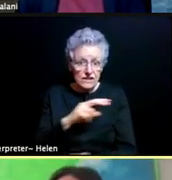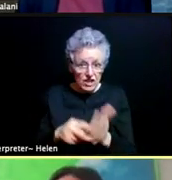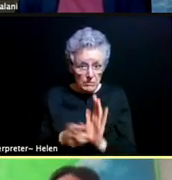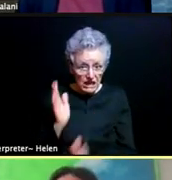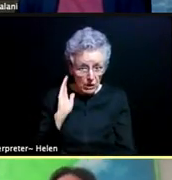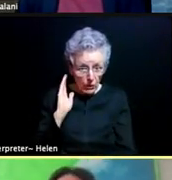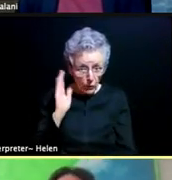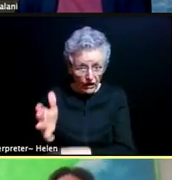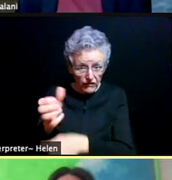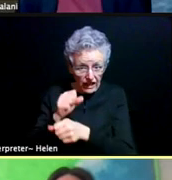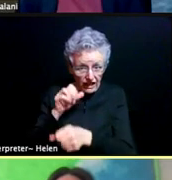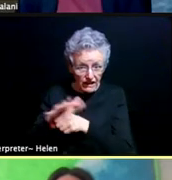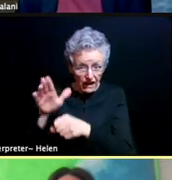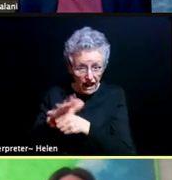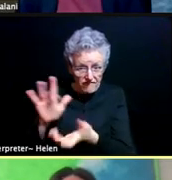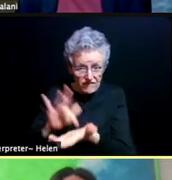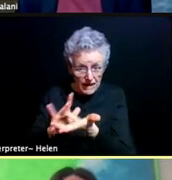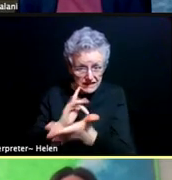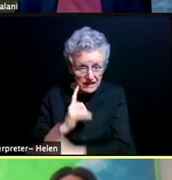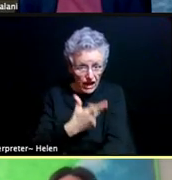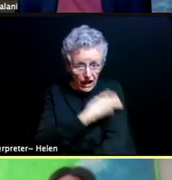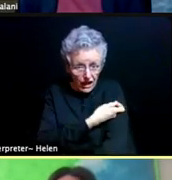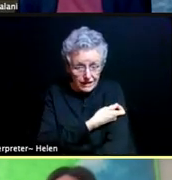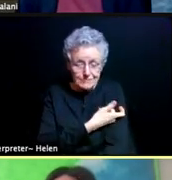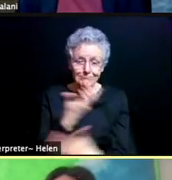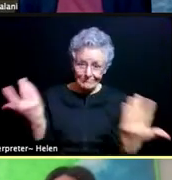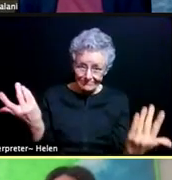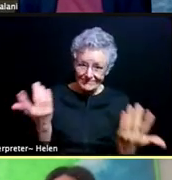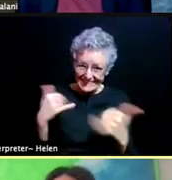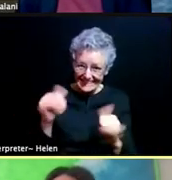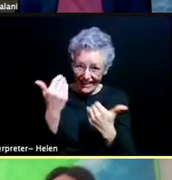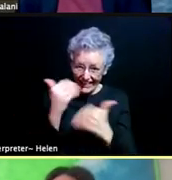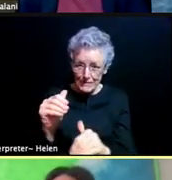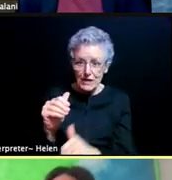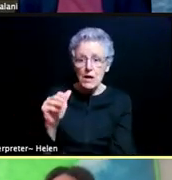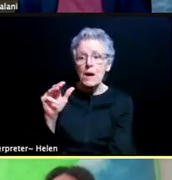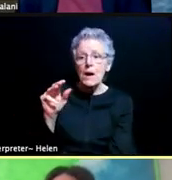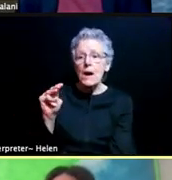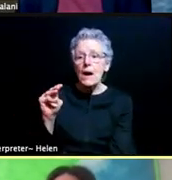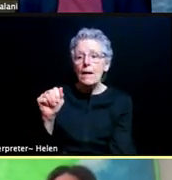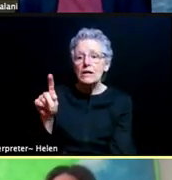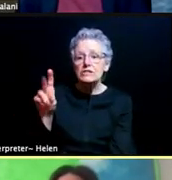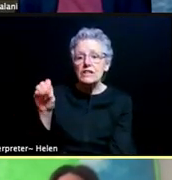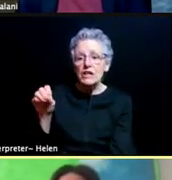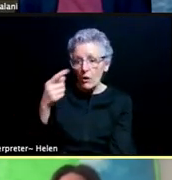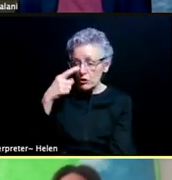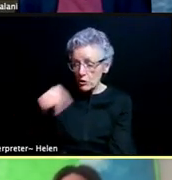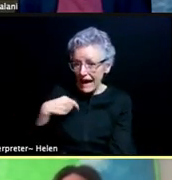So again, we still have that constraint. I think Martino, if I can come get a plate and write vaccine supply on it,